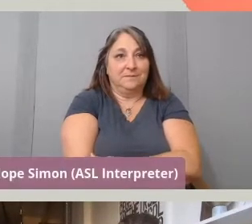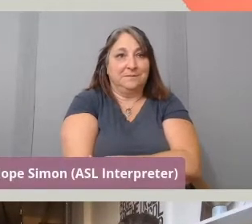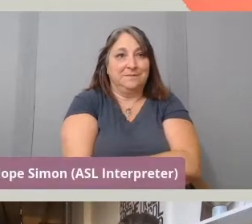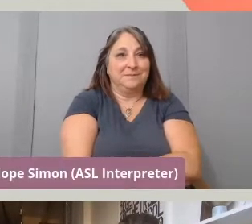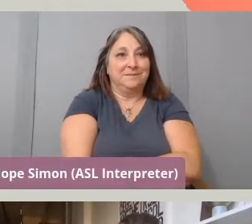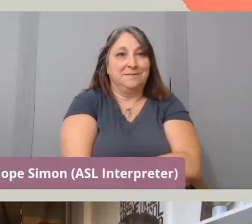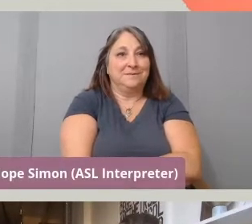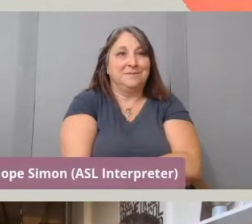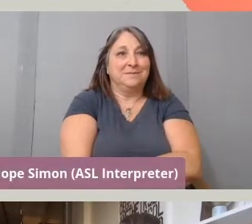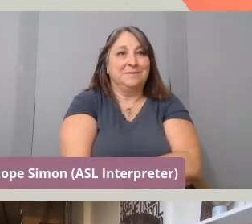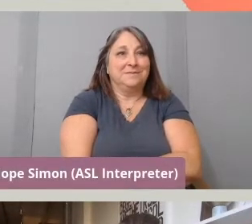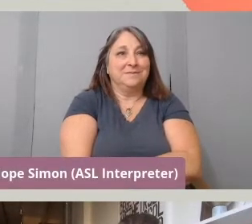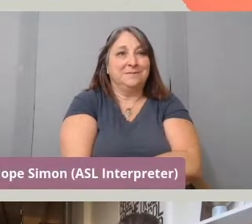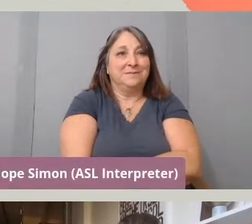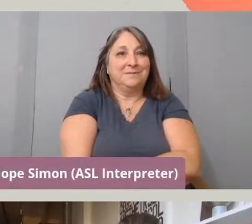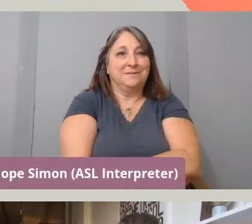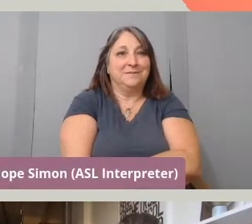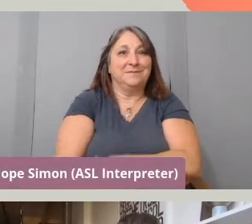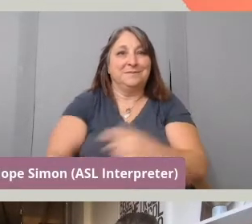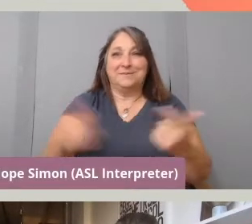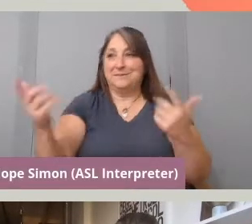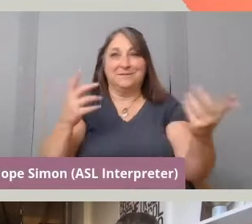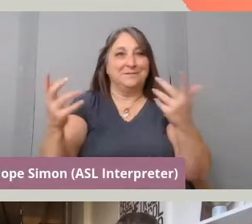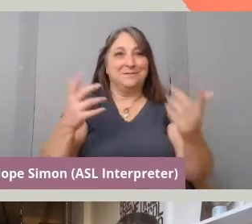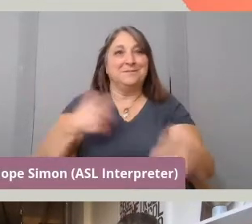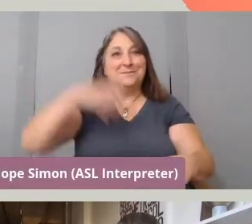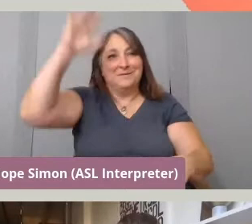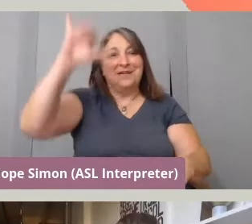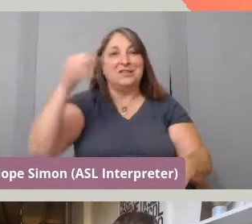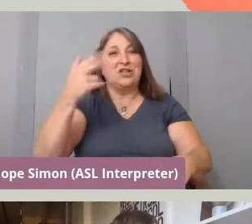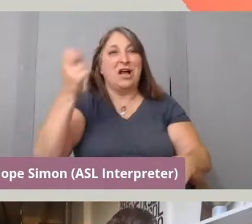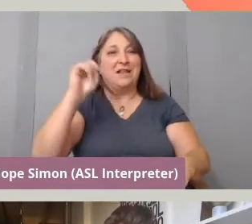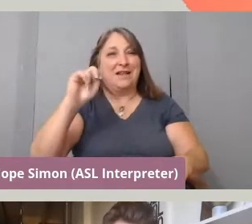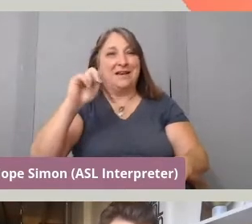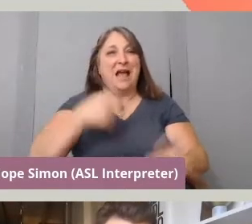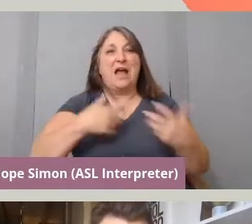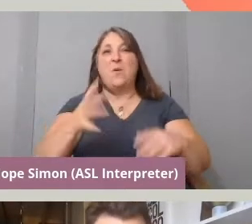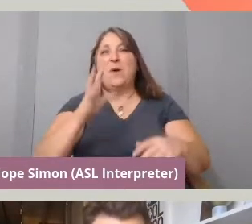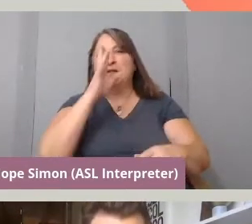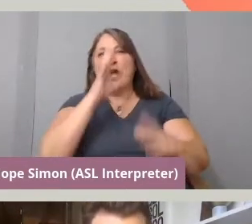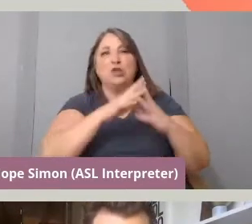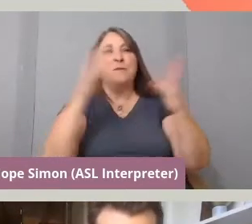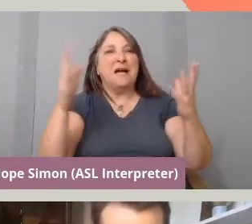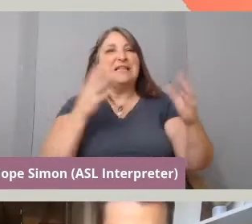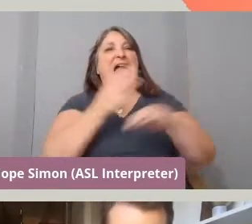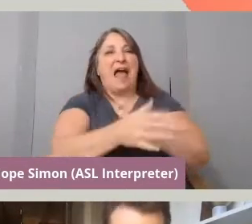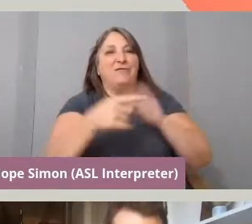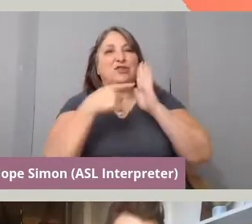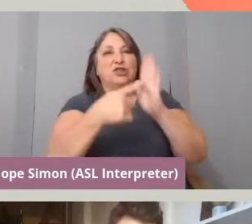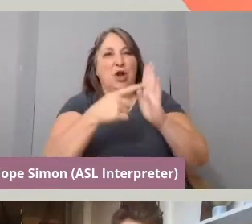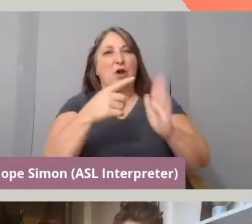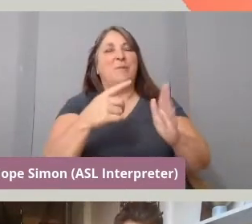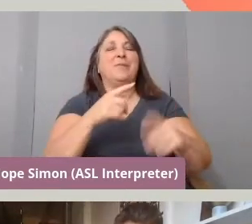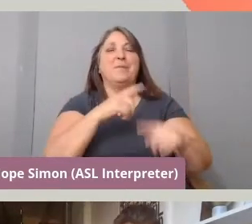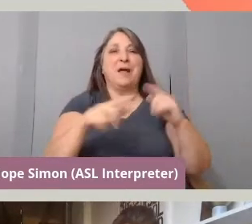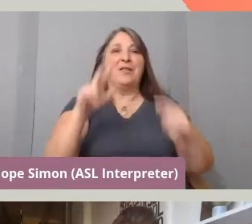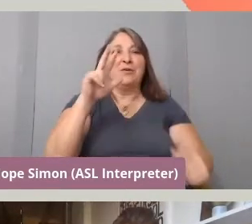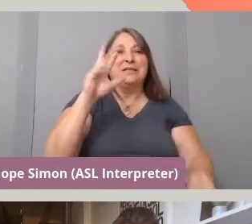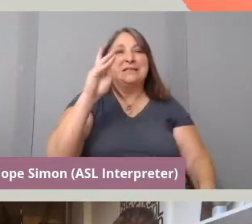You wanna go? Yeah, go ahead. - Yeah, I'll just jump in. So we don't want to say too much now but we will speak afterwards. 306 Hollywood is a magical realist documentary.